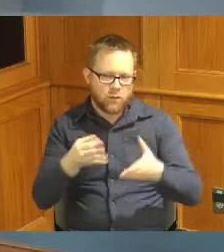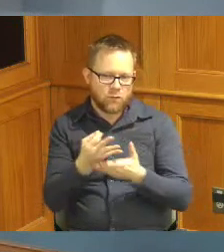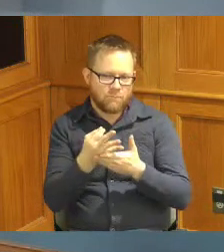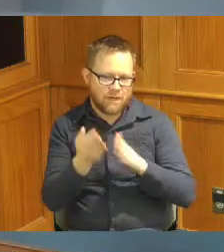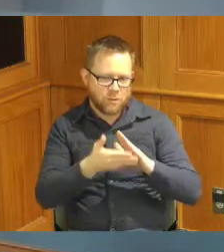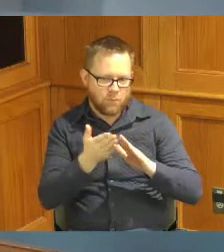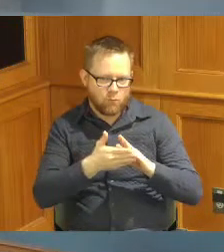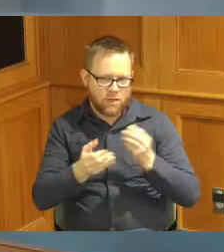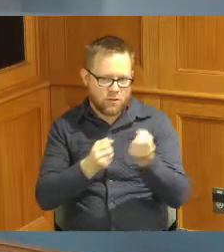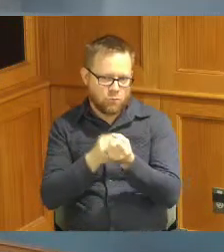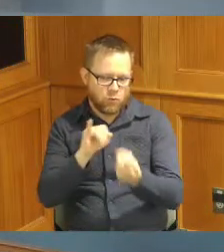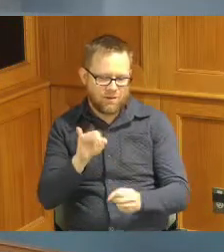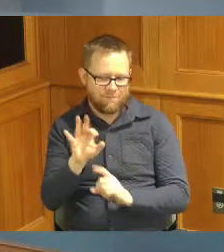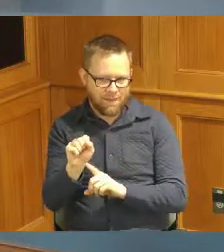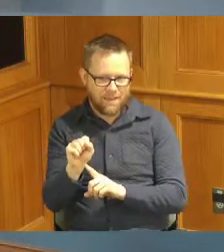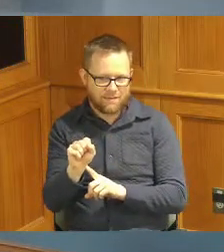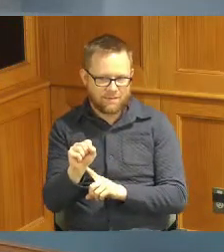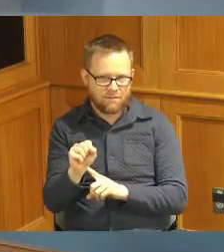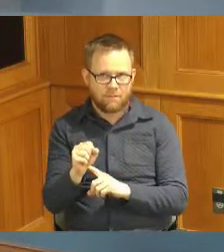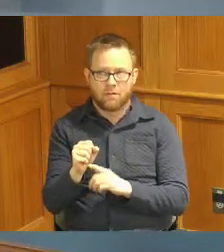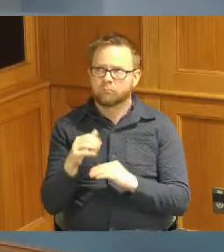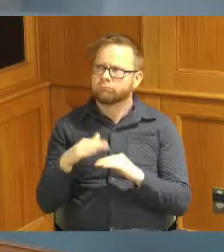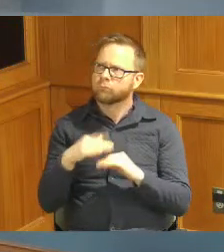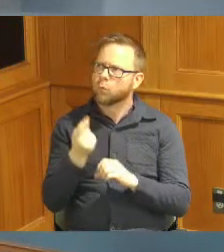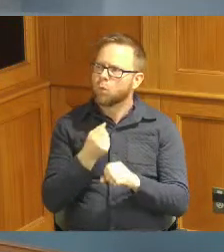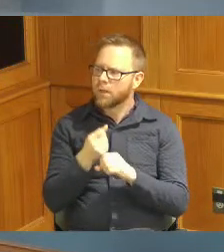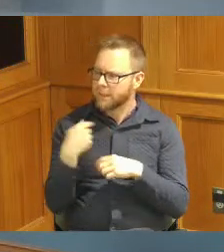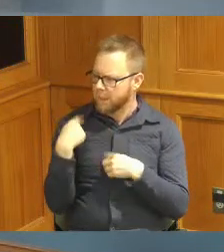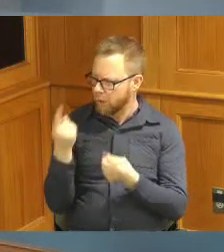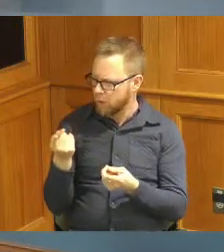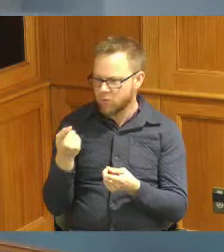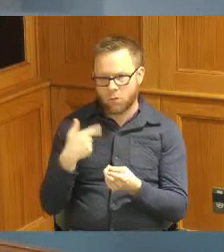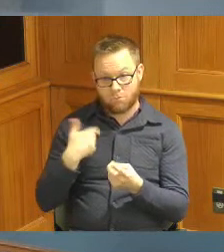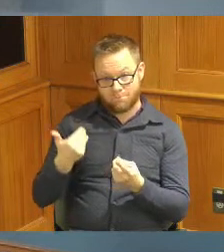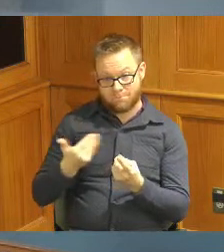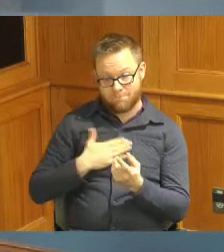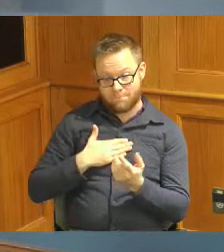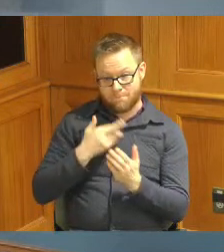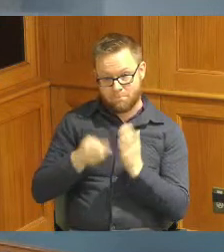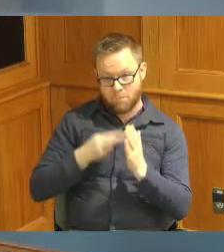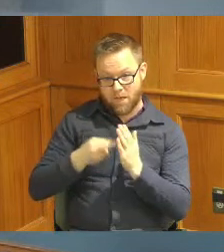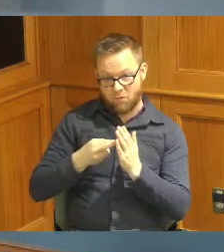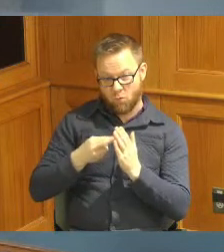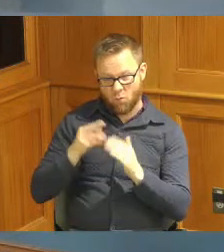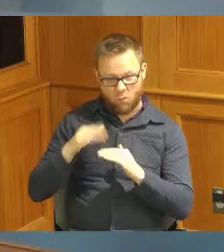Family Services for a little over a year since I've been in this capacity we've had that that